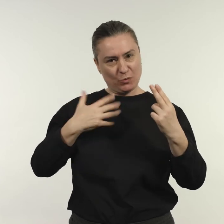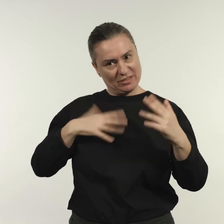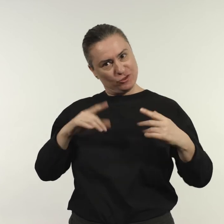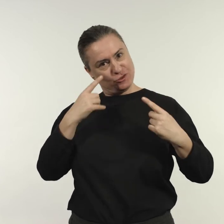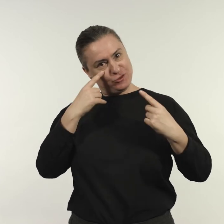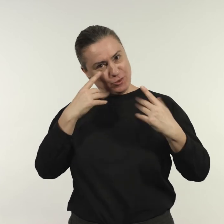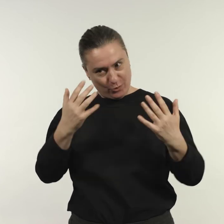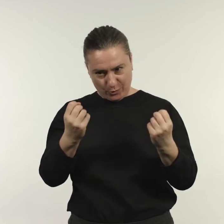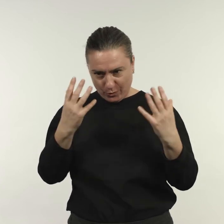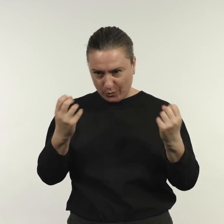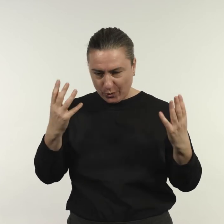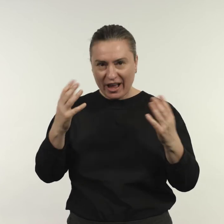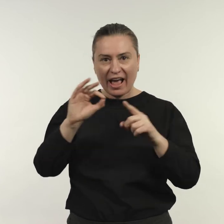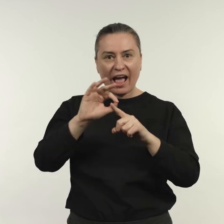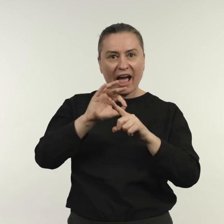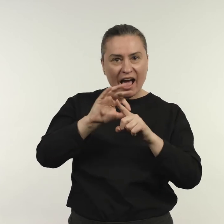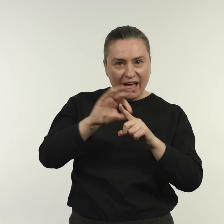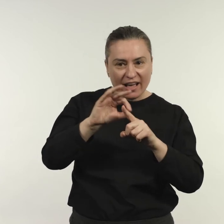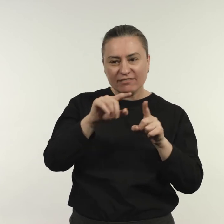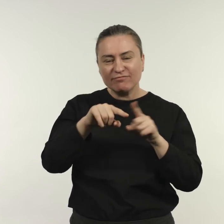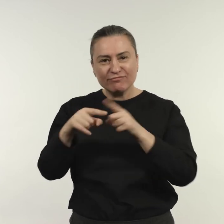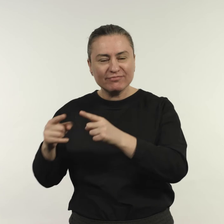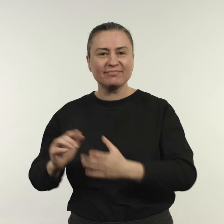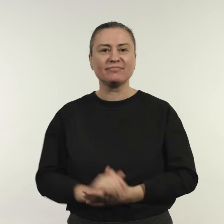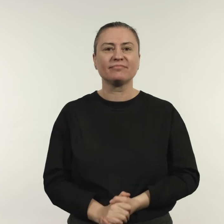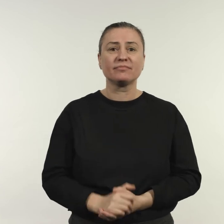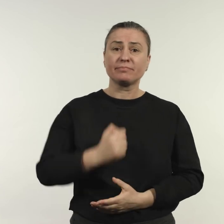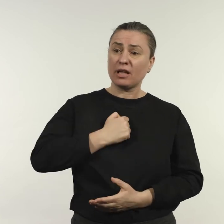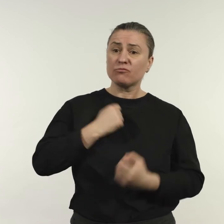I wanted to be wrapped in the colours and sounds of nature.